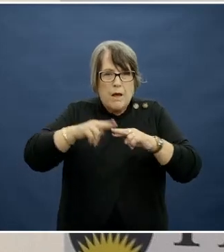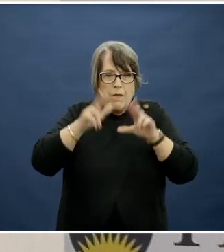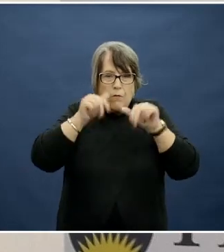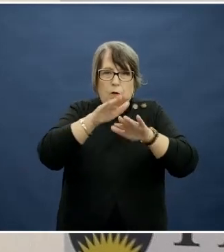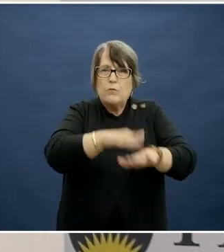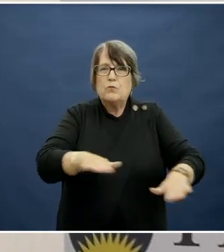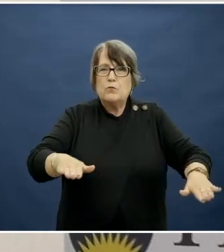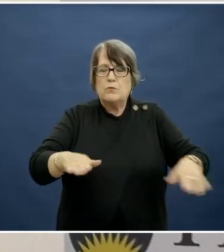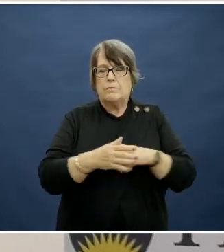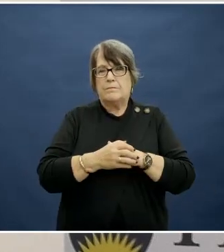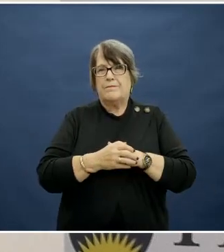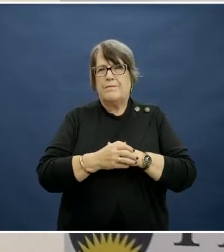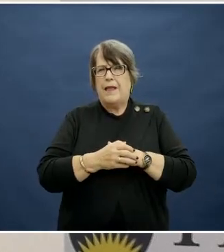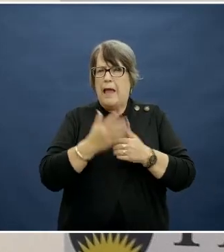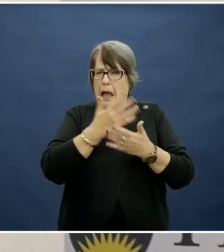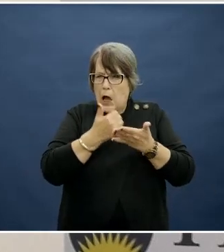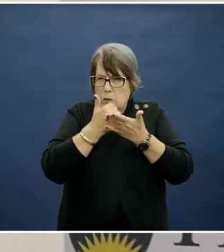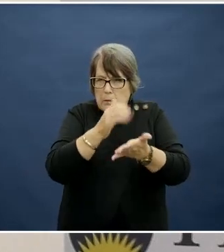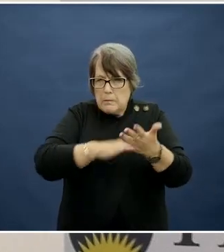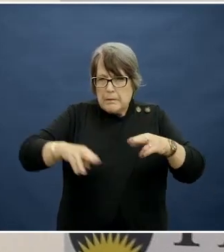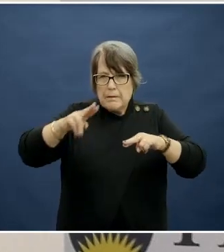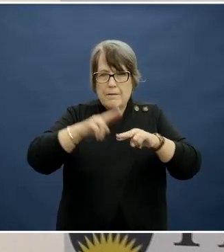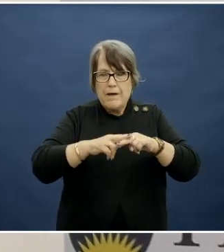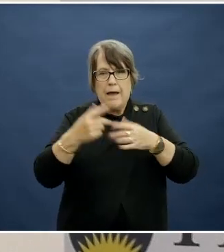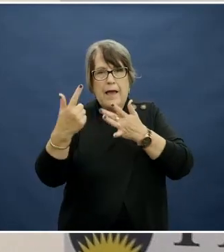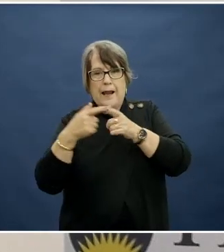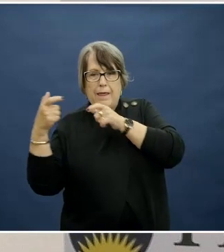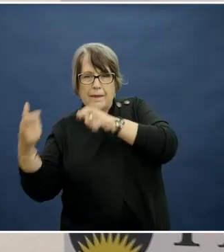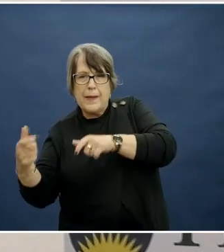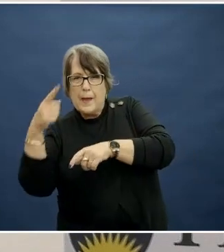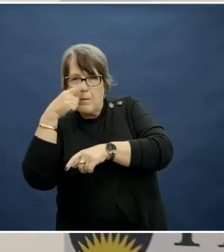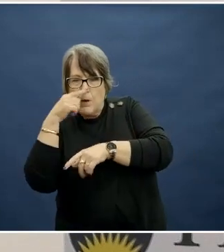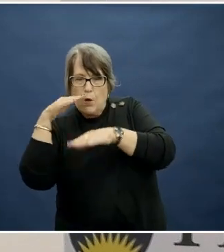I want to look at how we can support parents and other caregivers around providing healthy